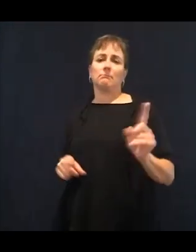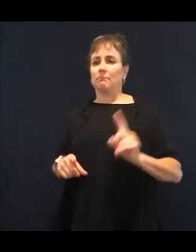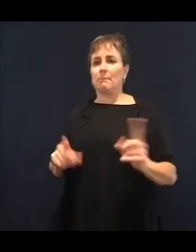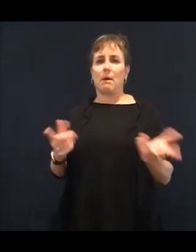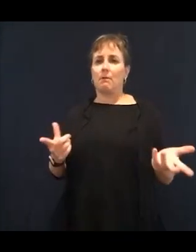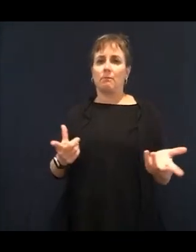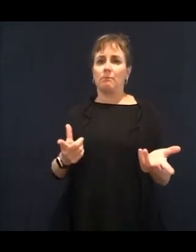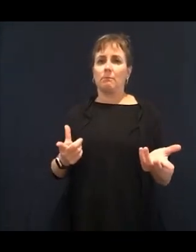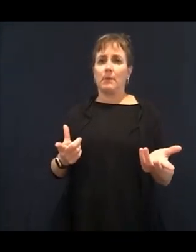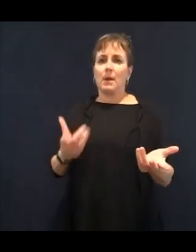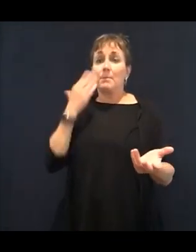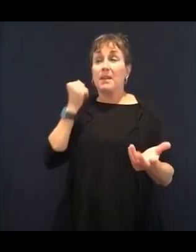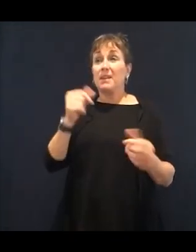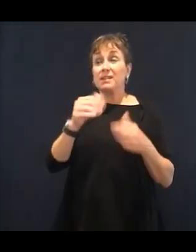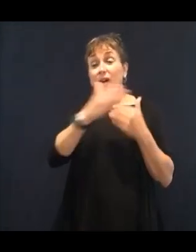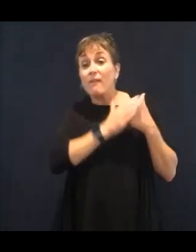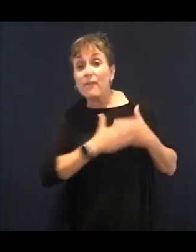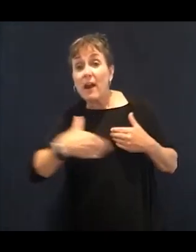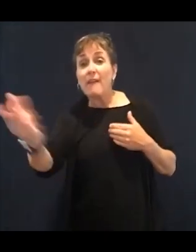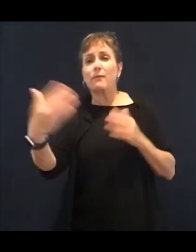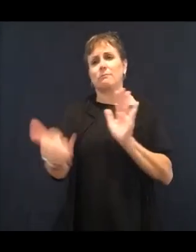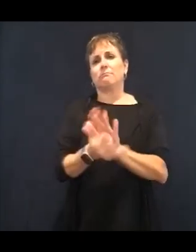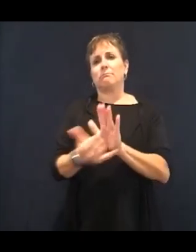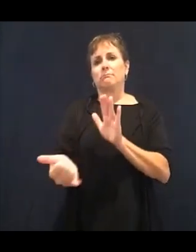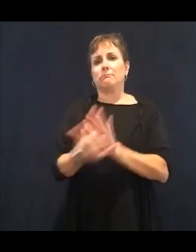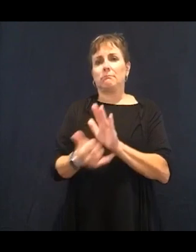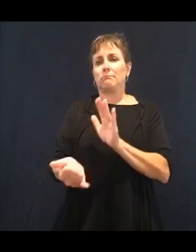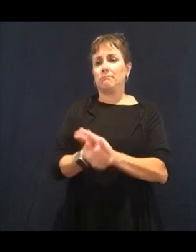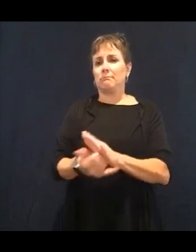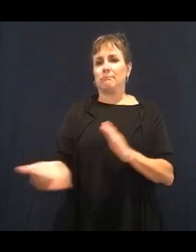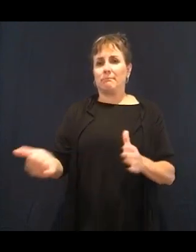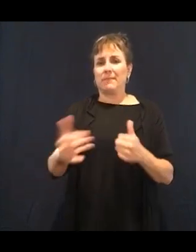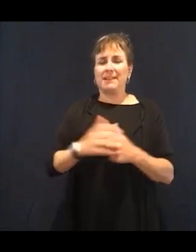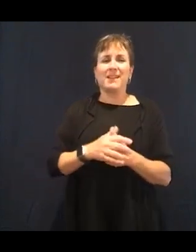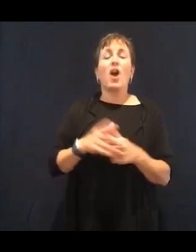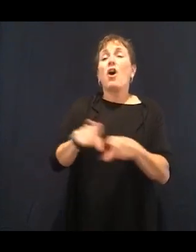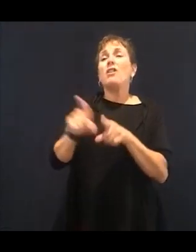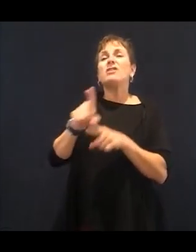And when you start relating diet and the way you eat to something